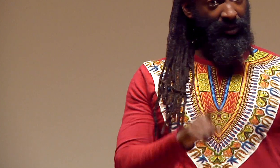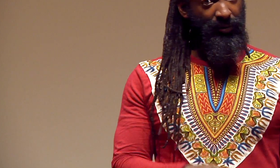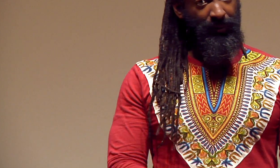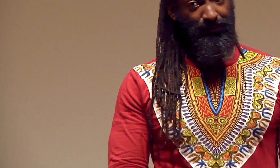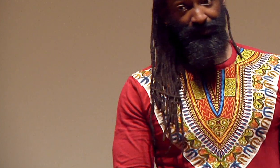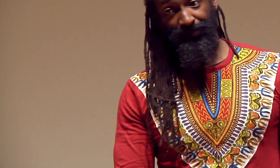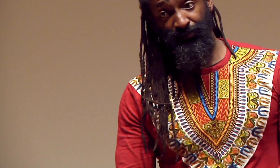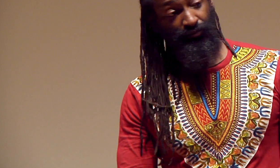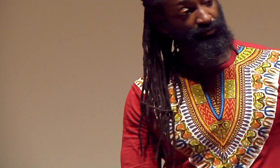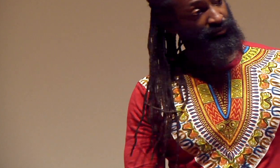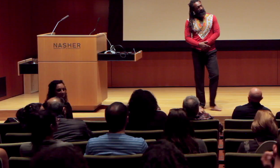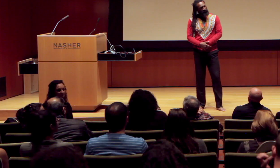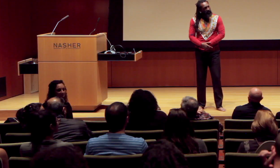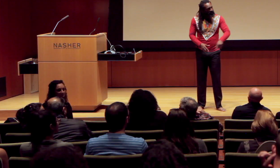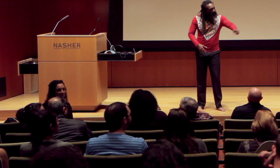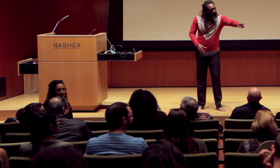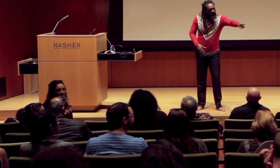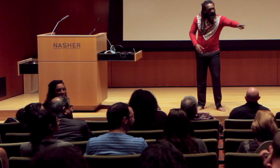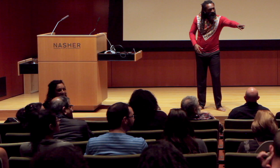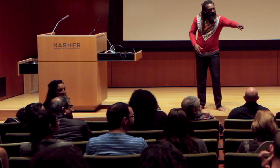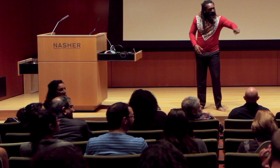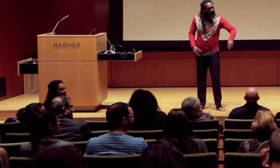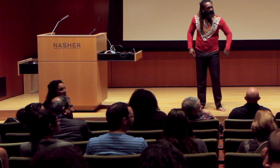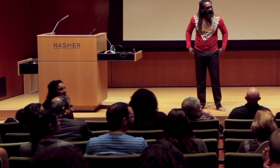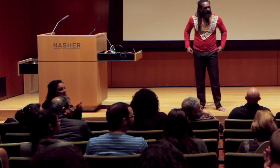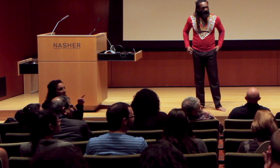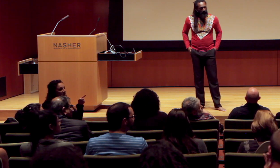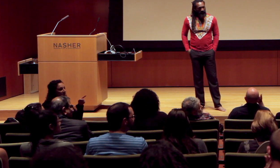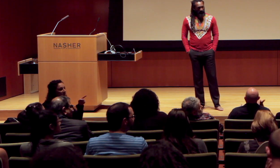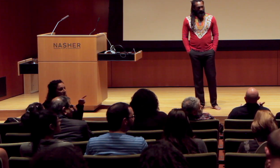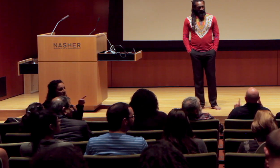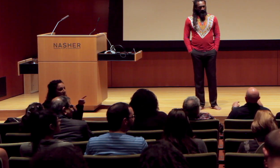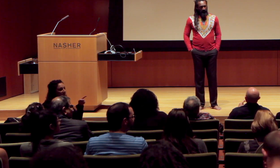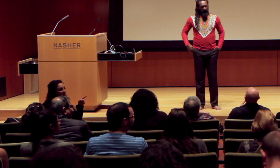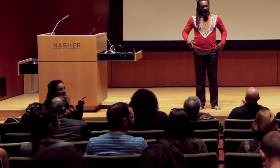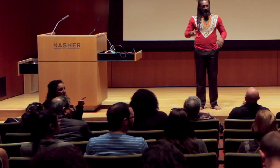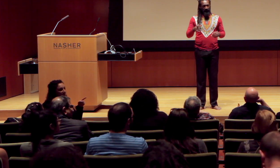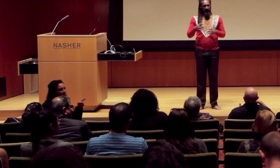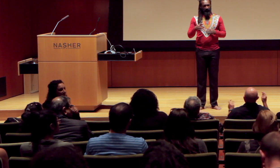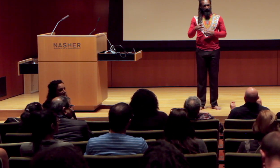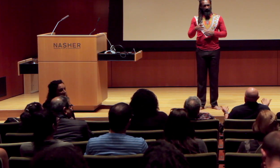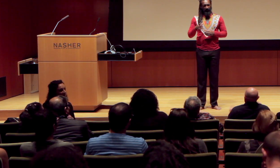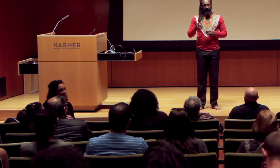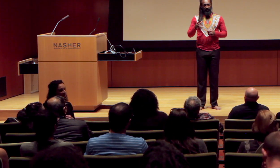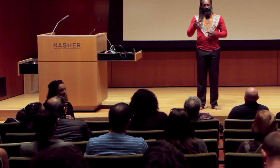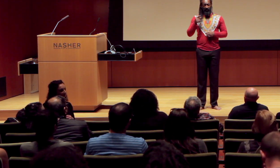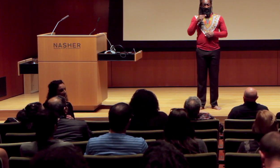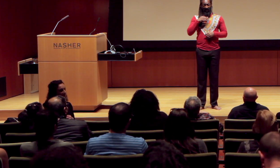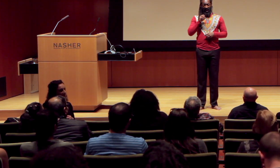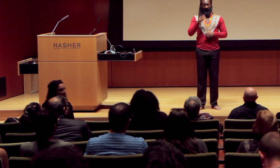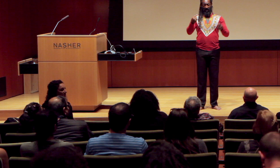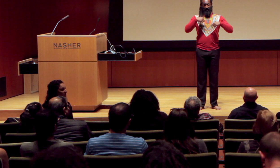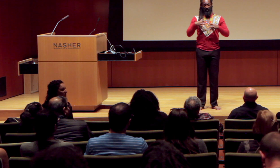Other questions? There’s one.